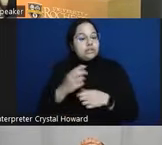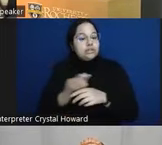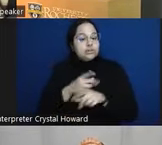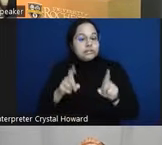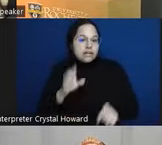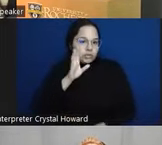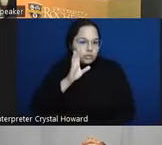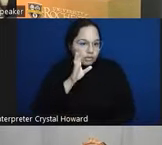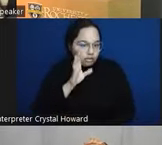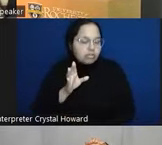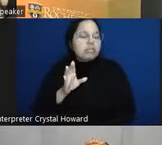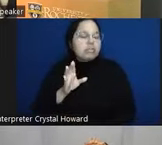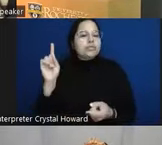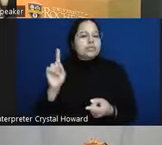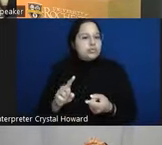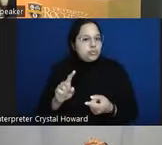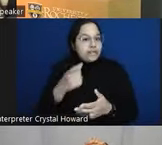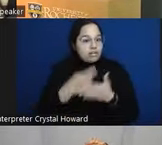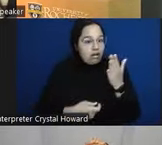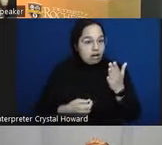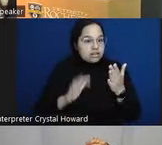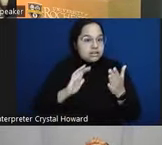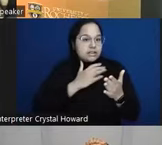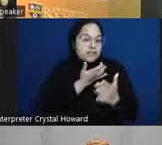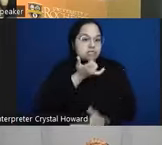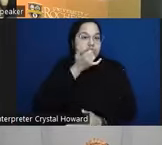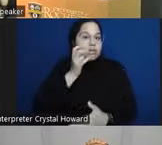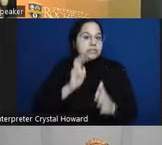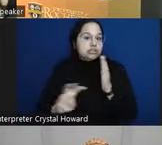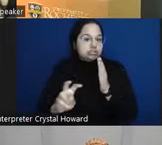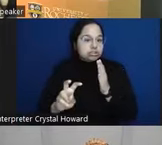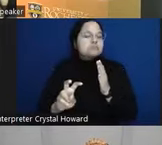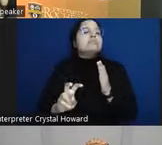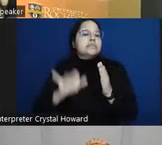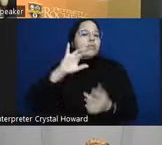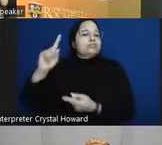inevitably wrong predictions is another way that we can make it less harmful so different types of